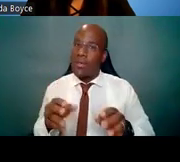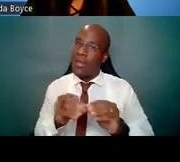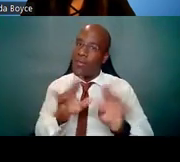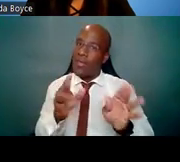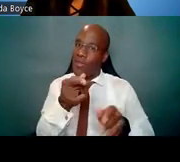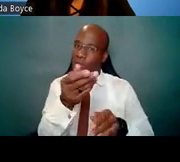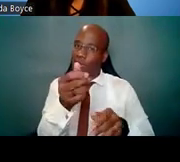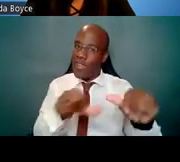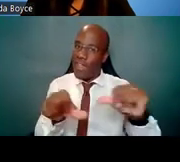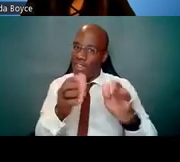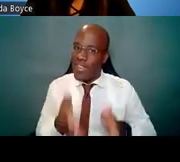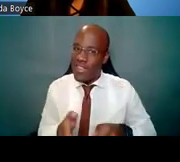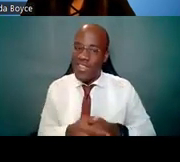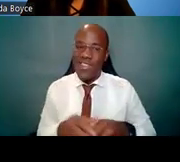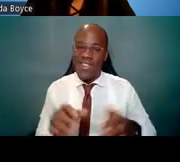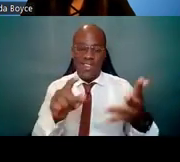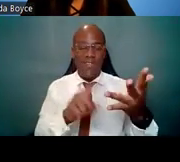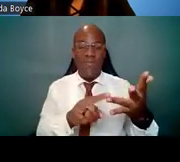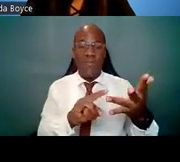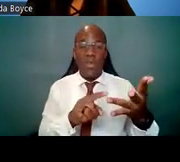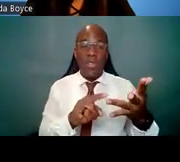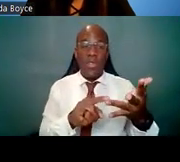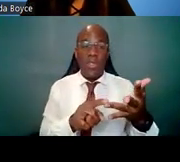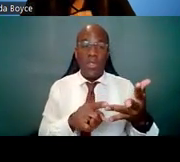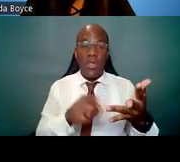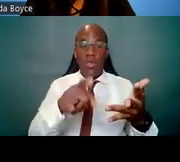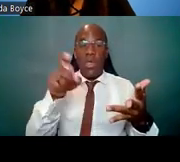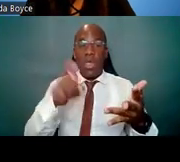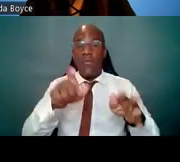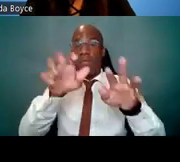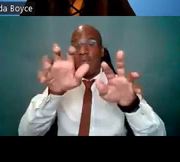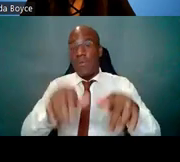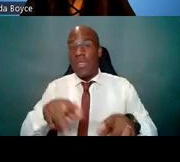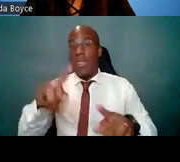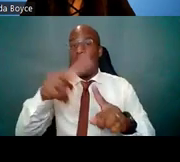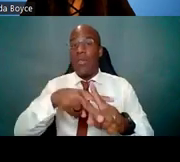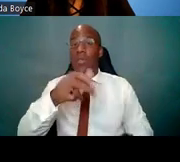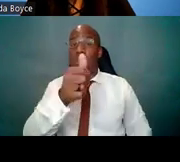of course with the guidance of your mentor. This is your opportunity to experience